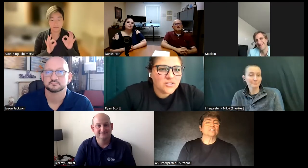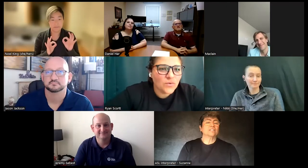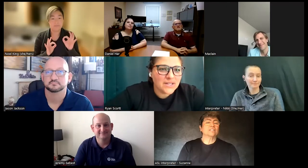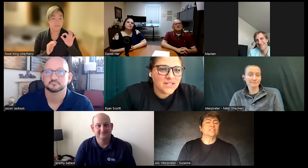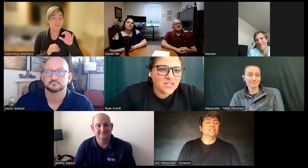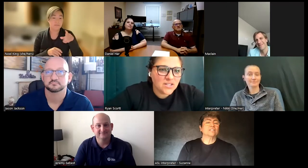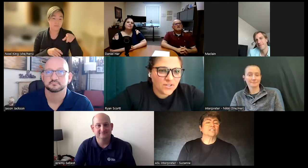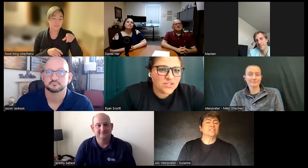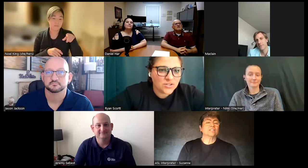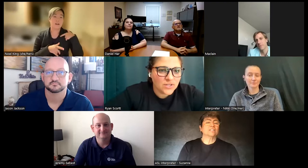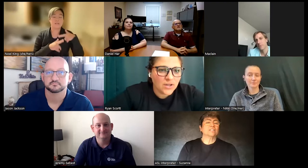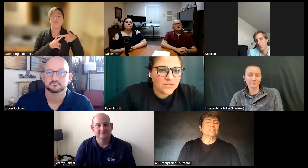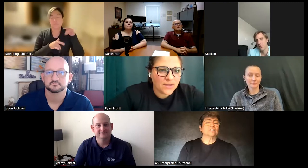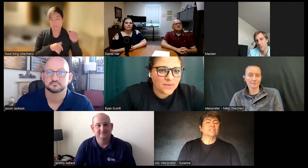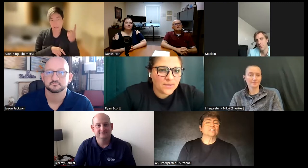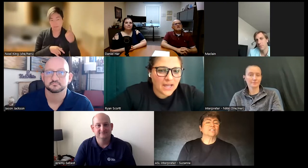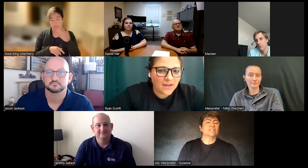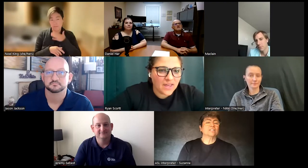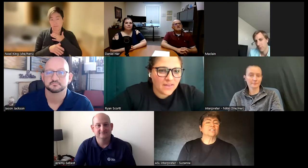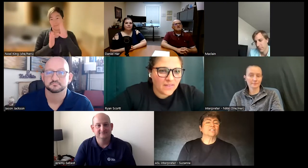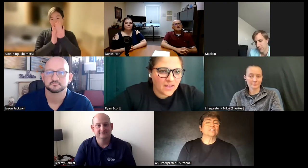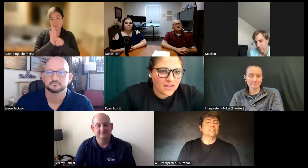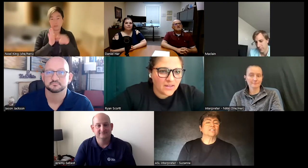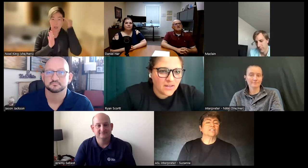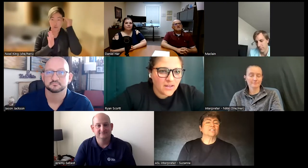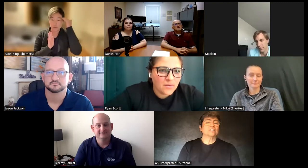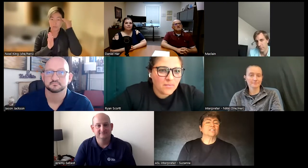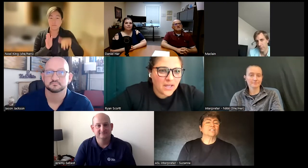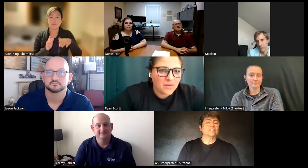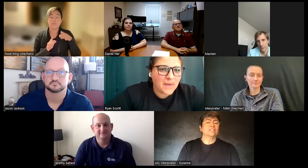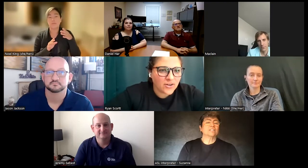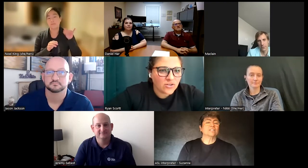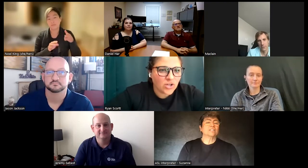so we did different Studios that we would have and then my background